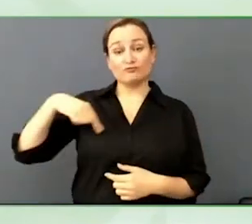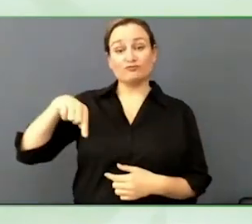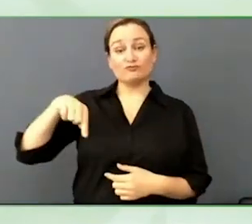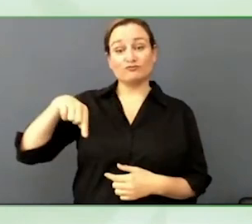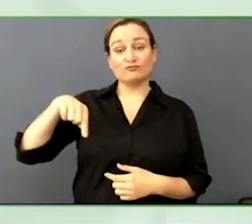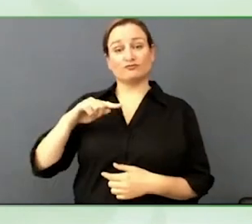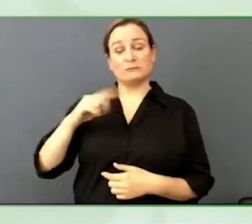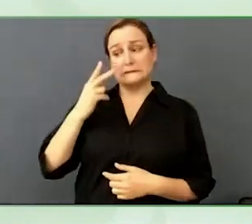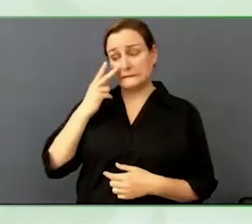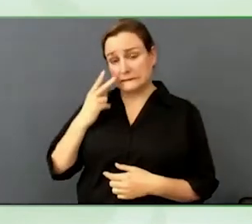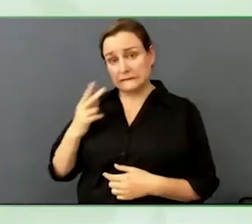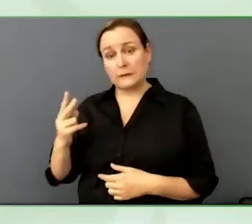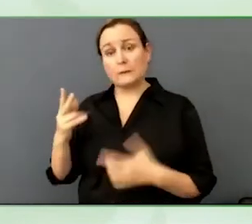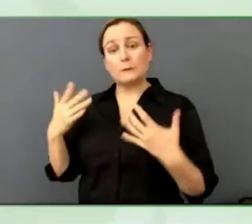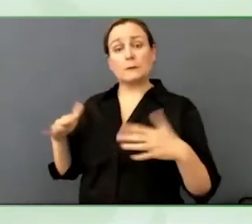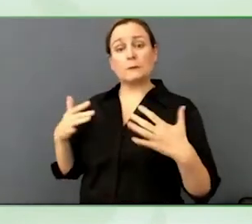and say, can speech recognition solve this on its own?